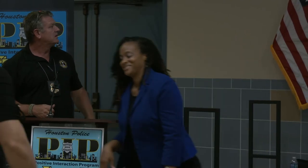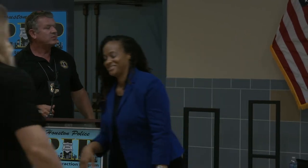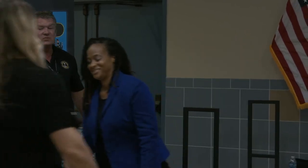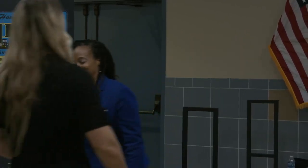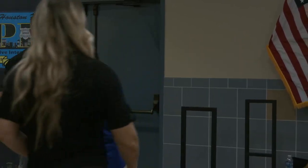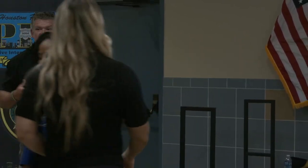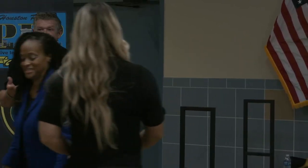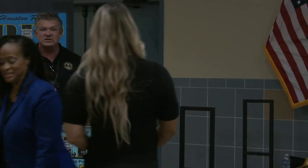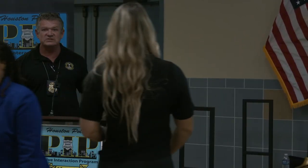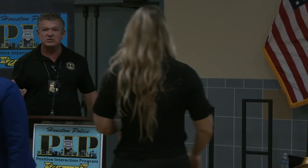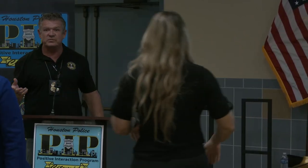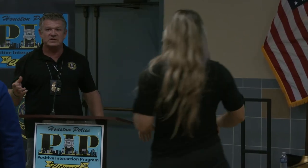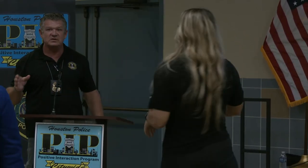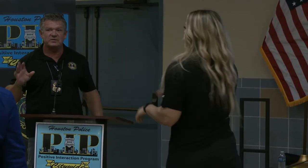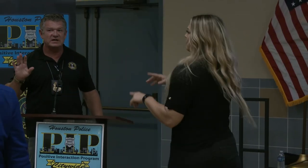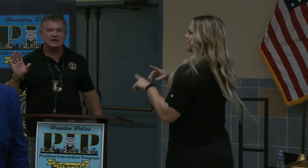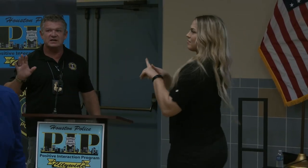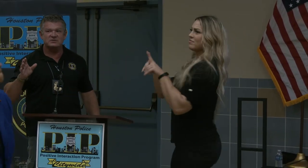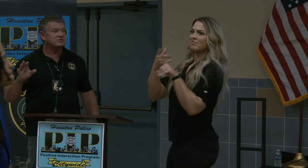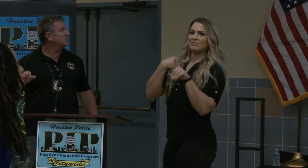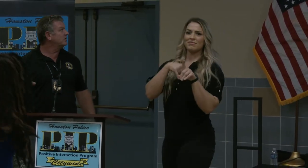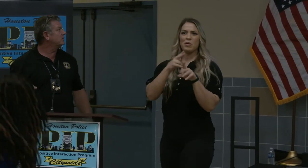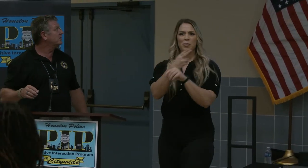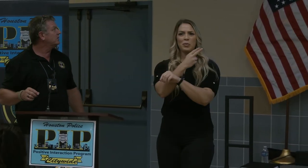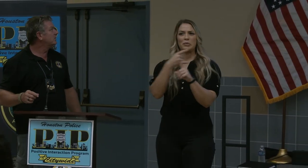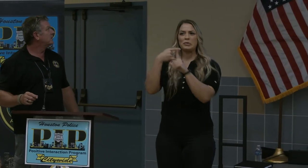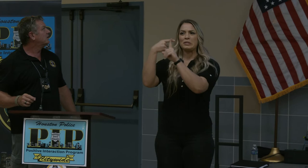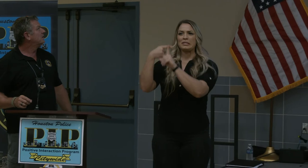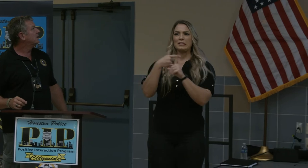But when we were doing the Zoom thing, oh my God that was horrible. I'm